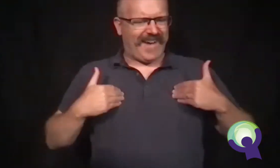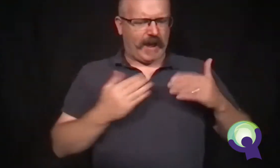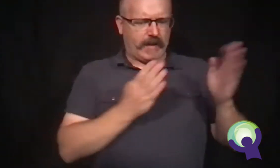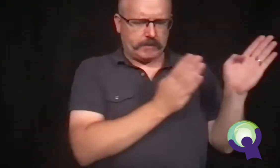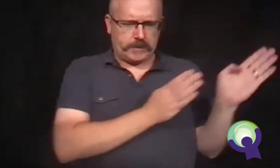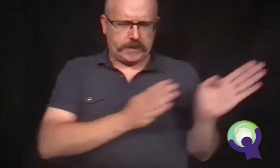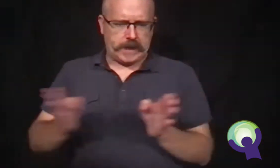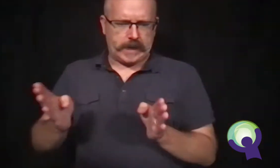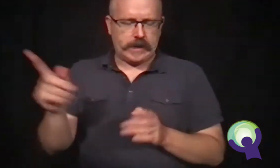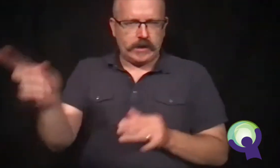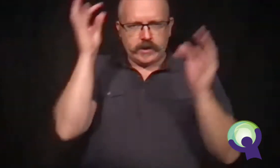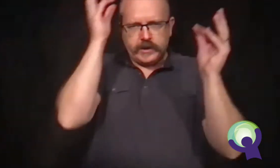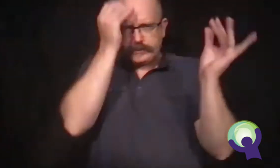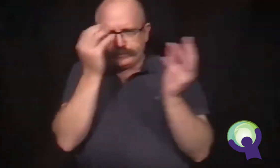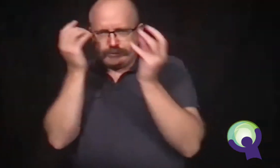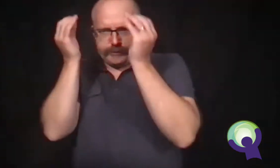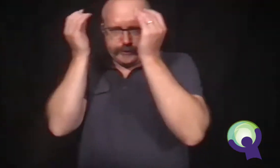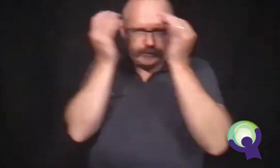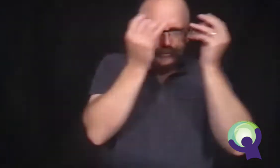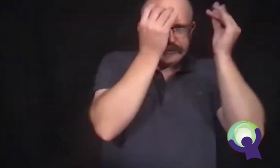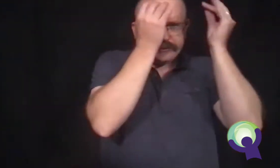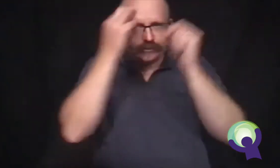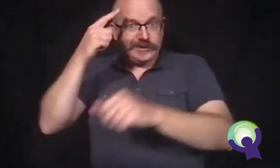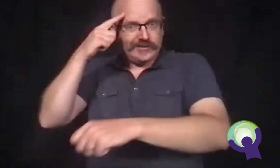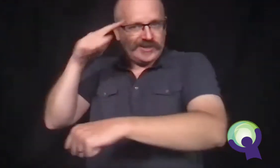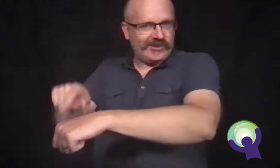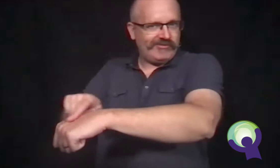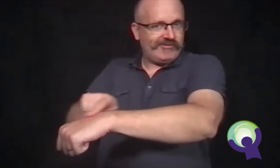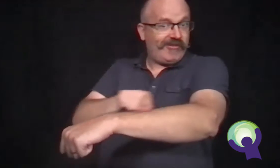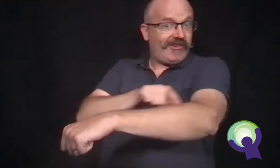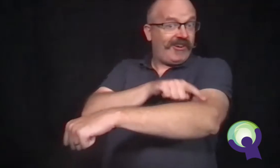That morning he left his house with a plan.